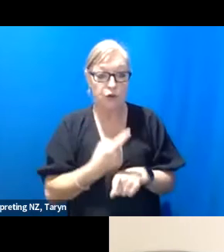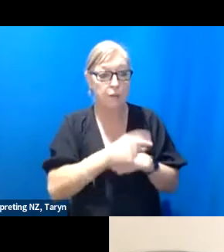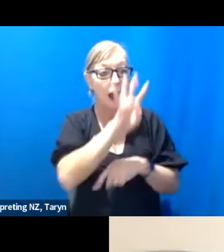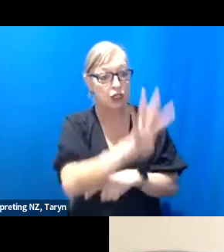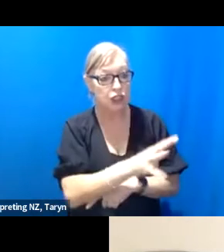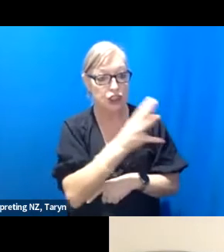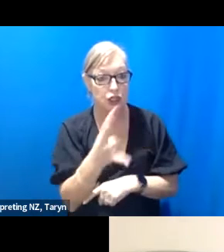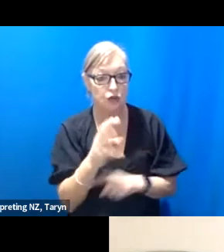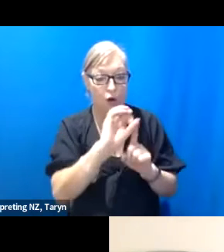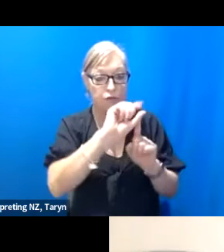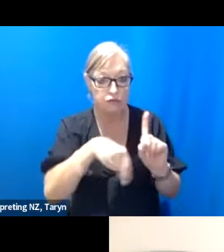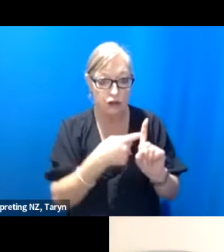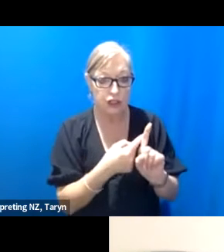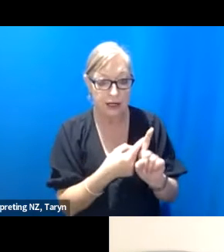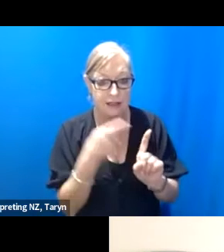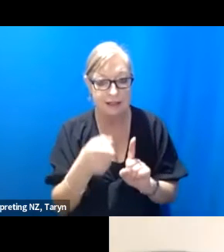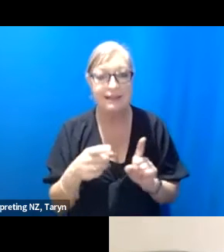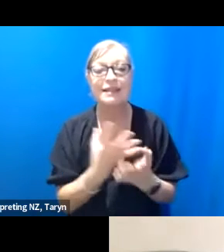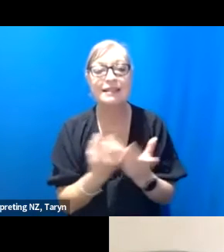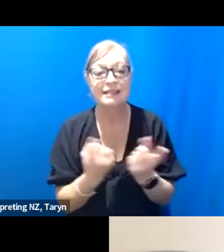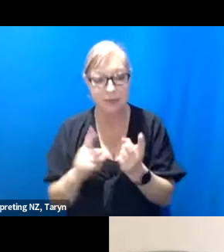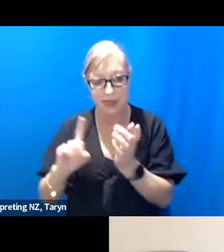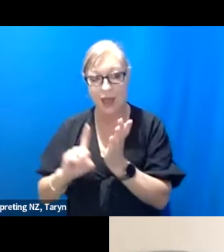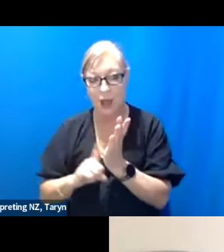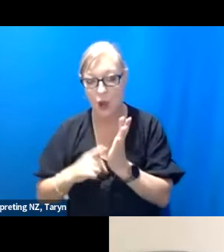and I think this was something that Lusi and I had talked about, like the time that